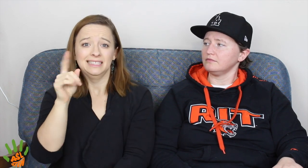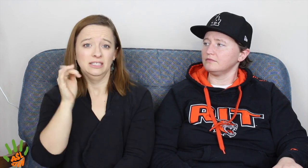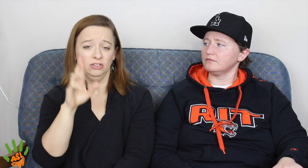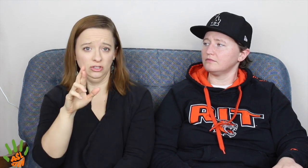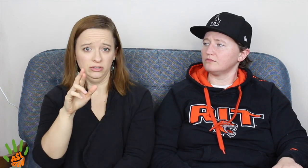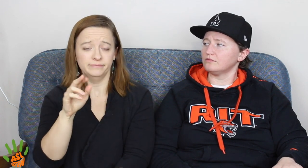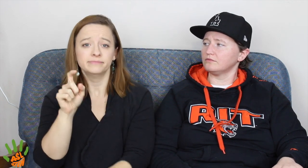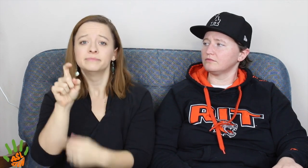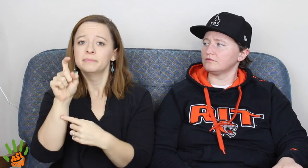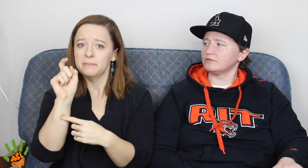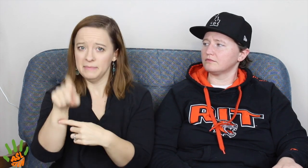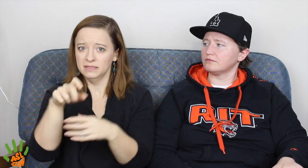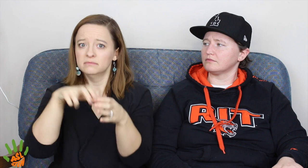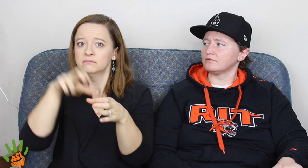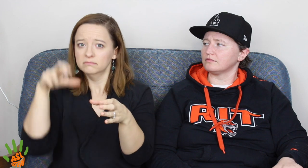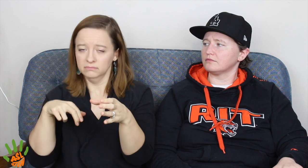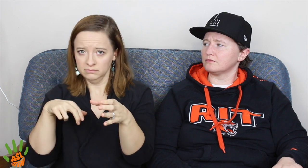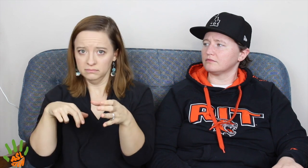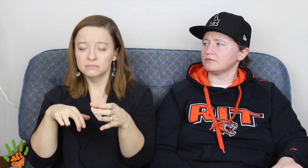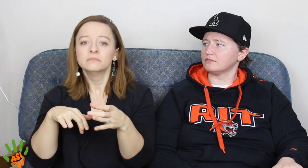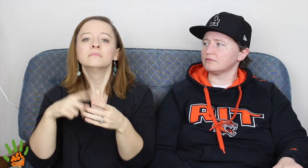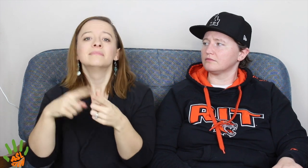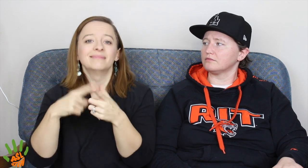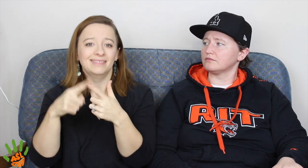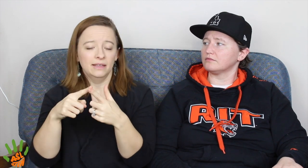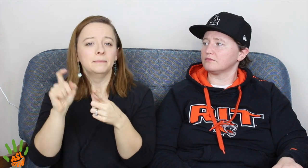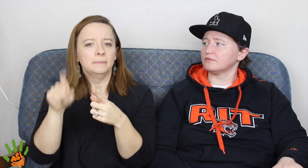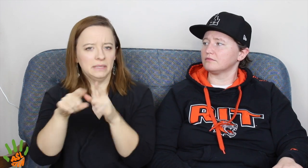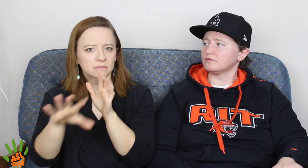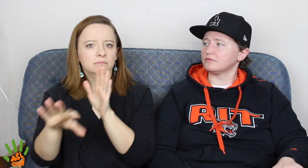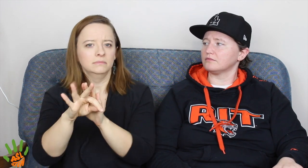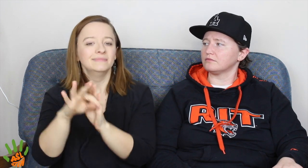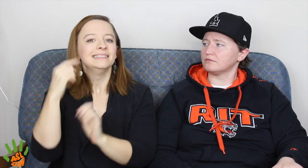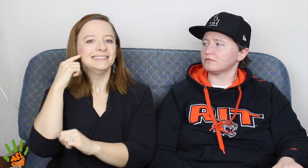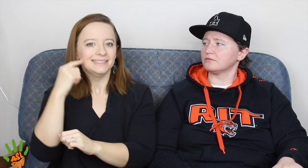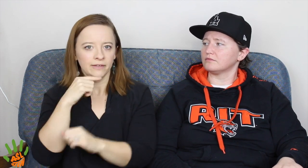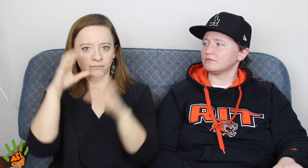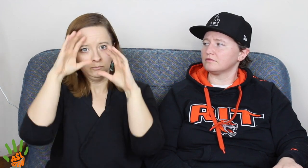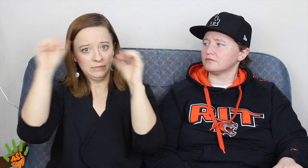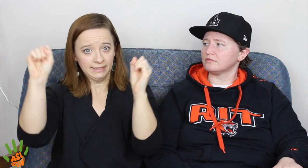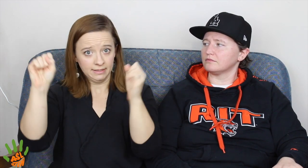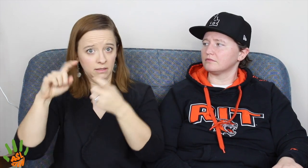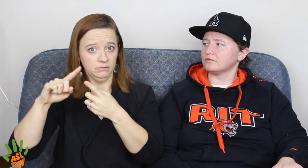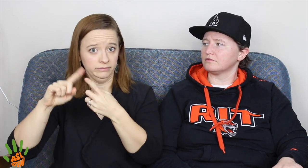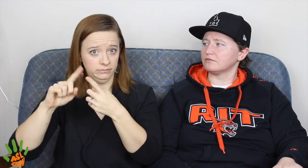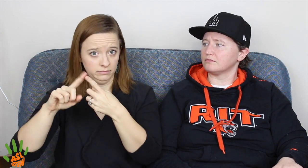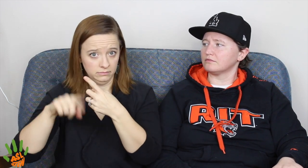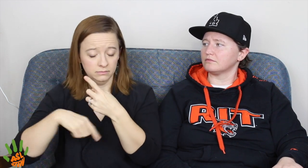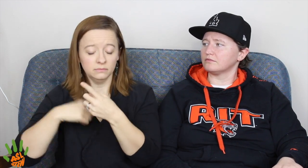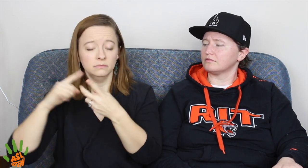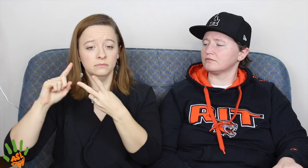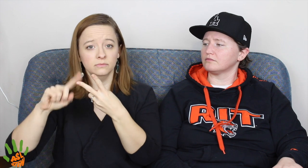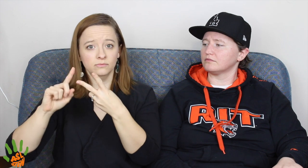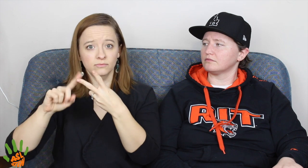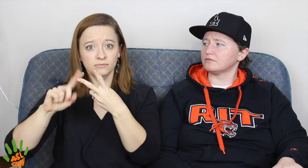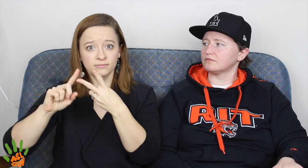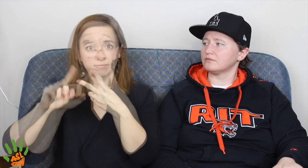1. Elizabeth Zinser must resign and they must pick a deaf president.